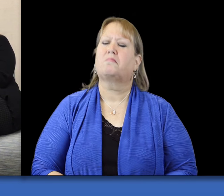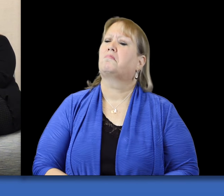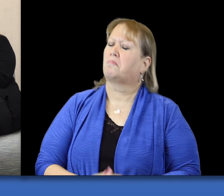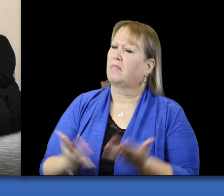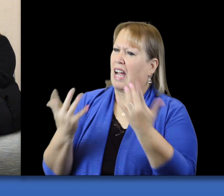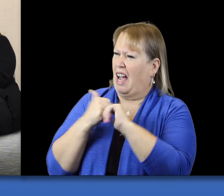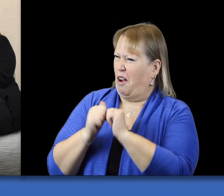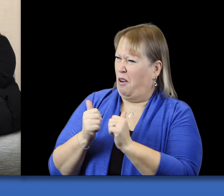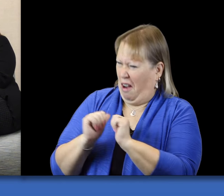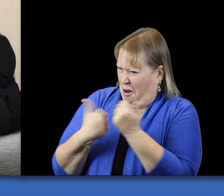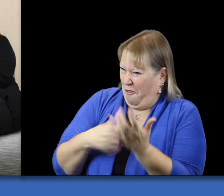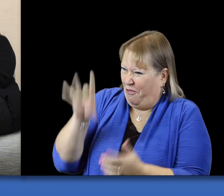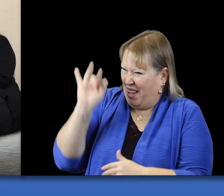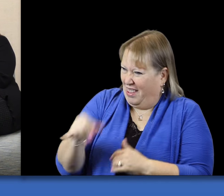How do I find out about this?